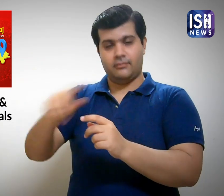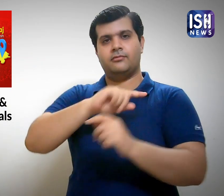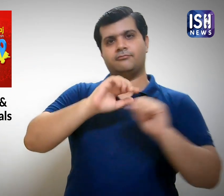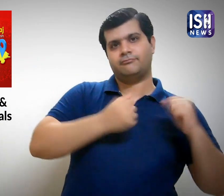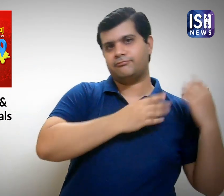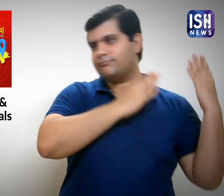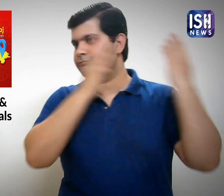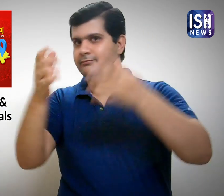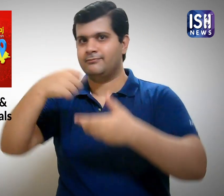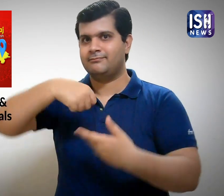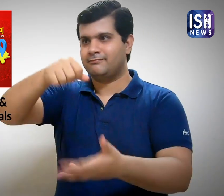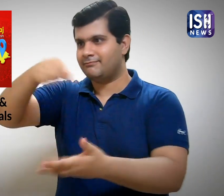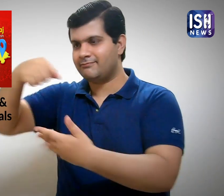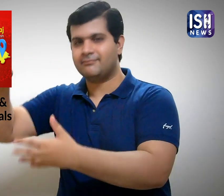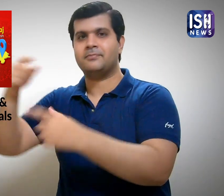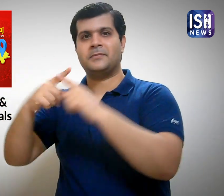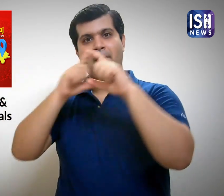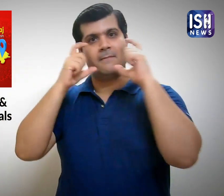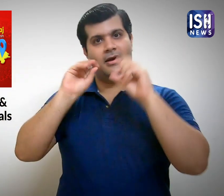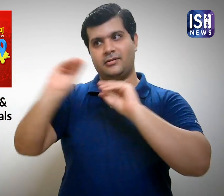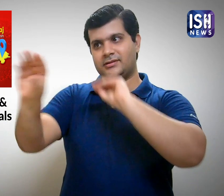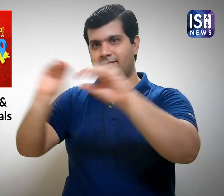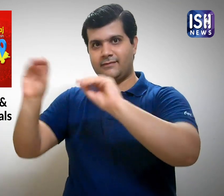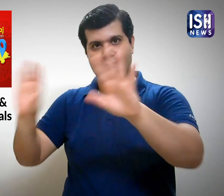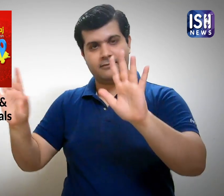PAD distributed food and masks to them as well.